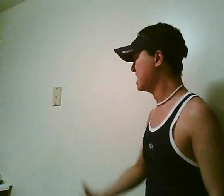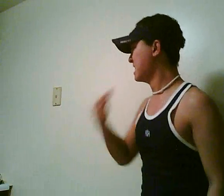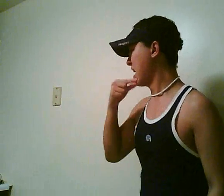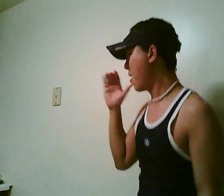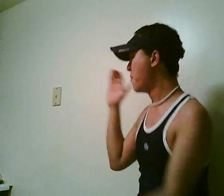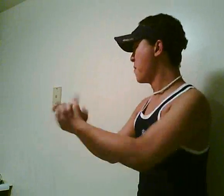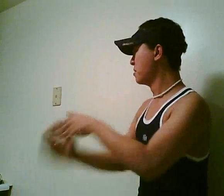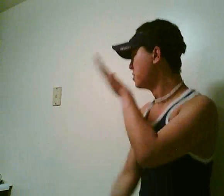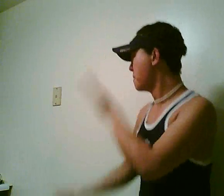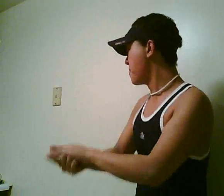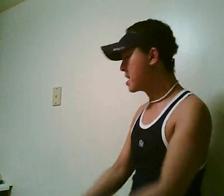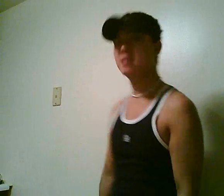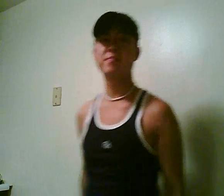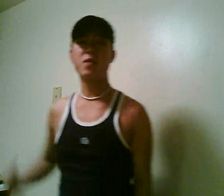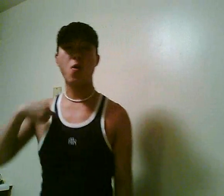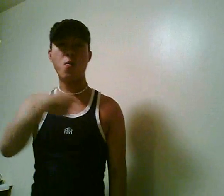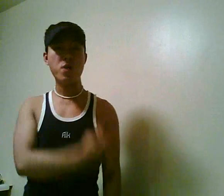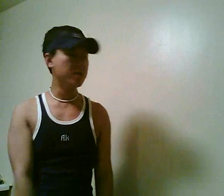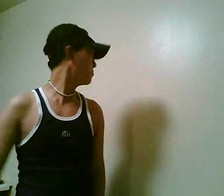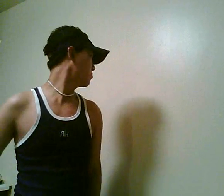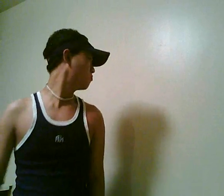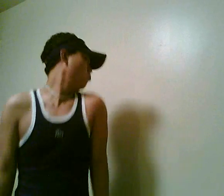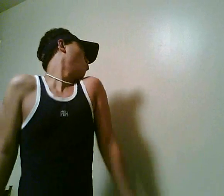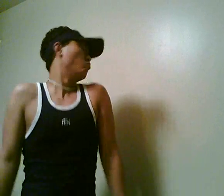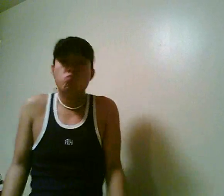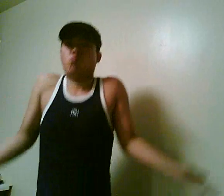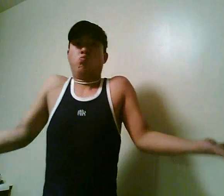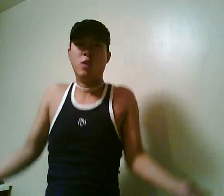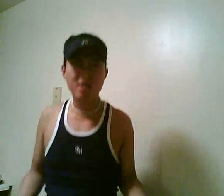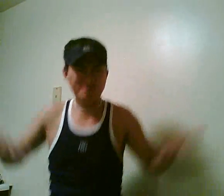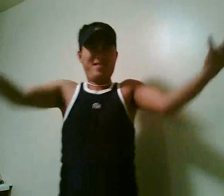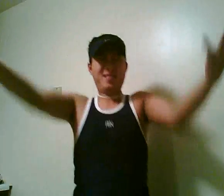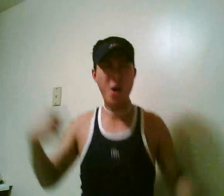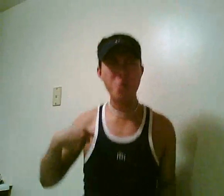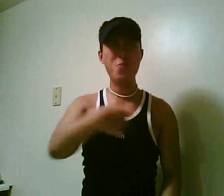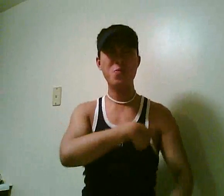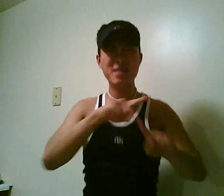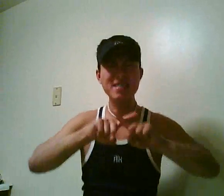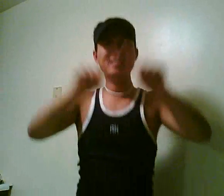that gay marriage is illegal! We just shrug it off! We are different,